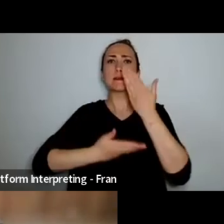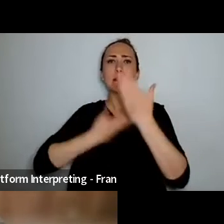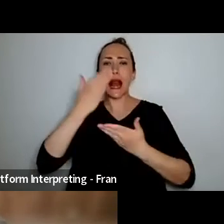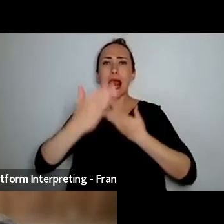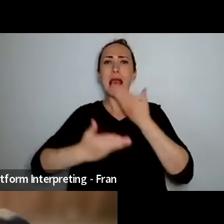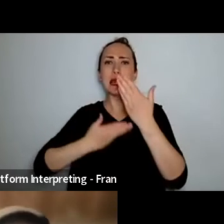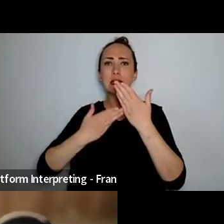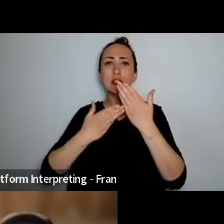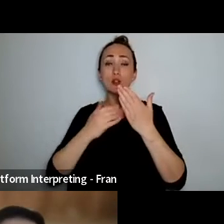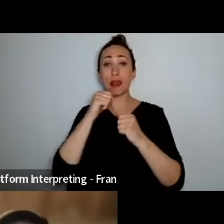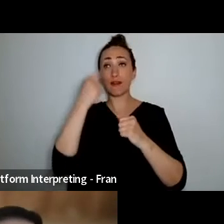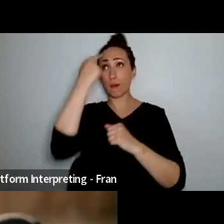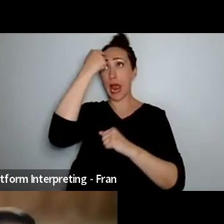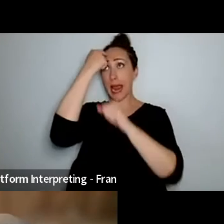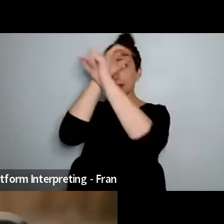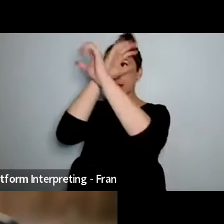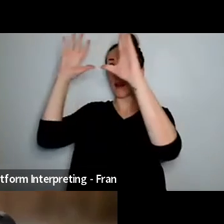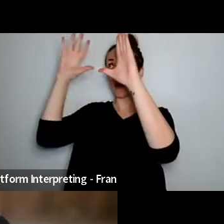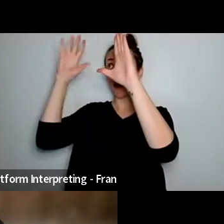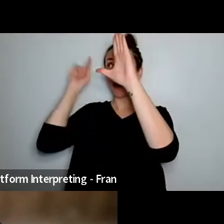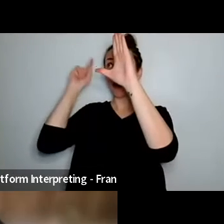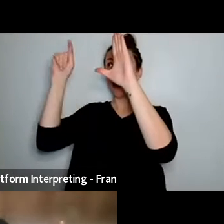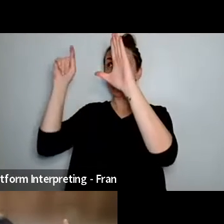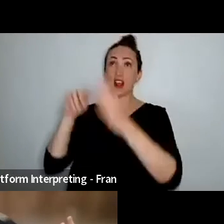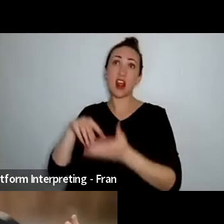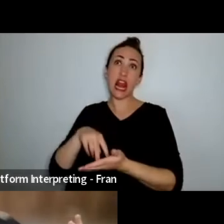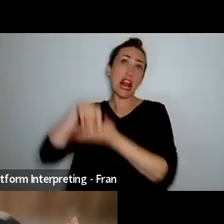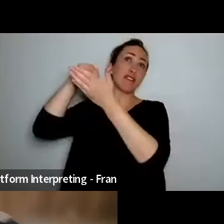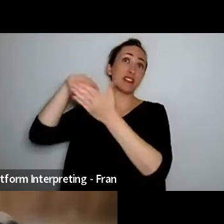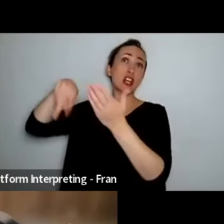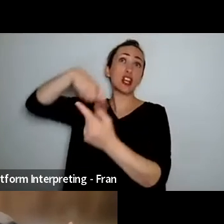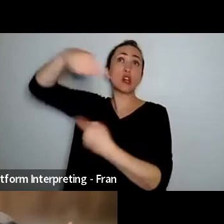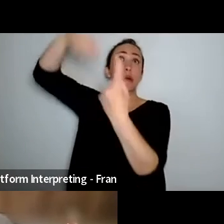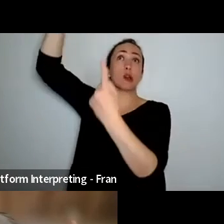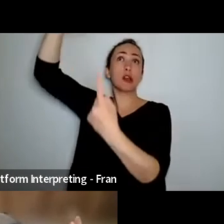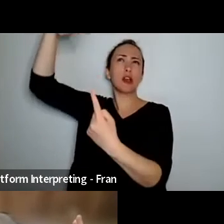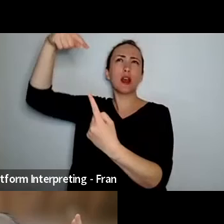of my head at that amazing lift turn and jump through the air that I imagine is gonna happen